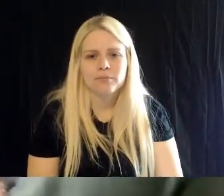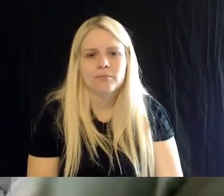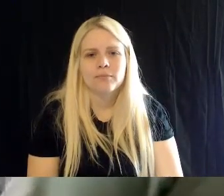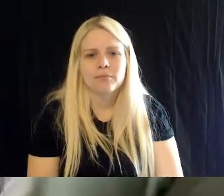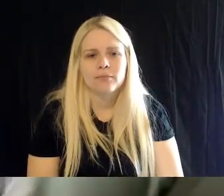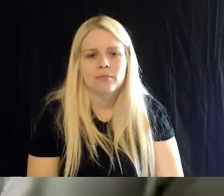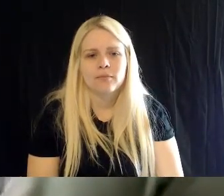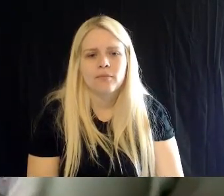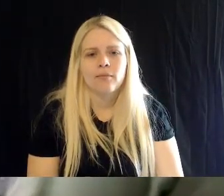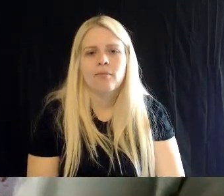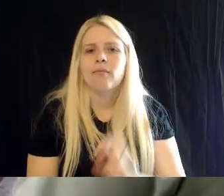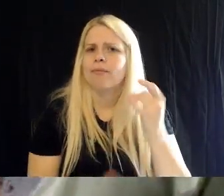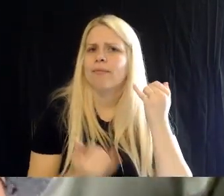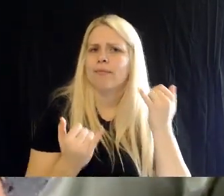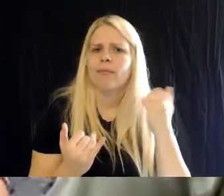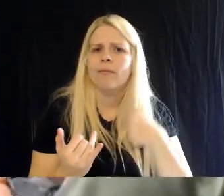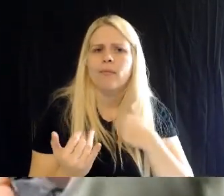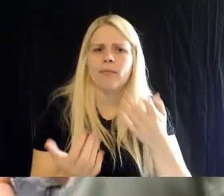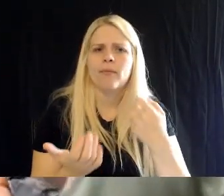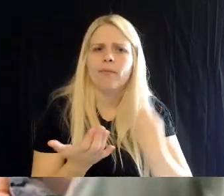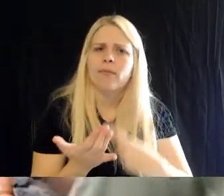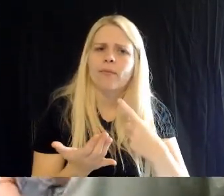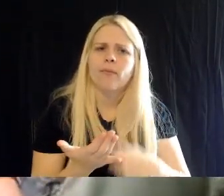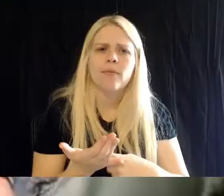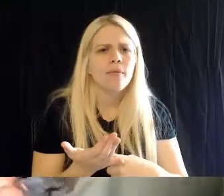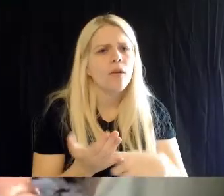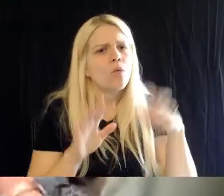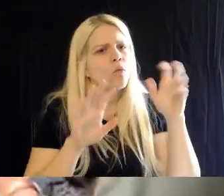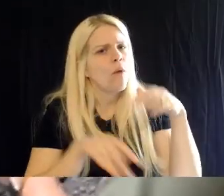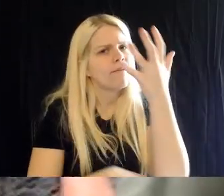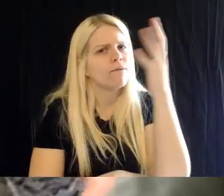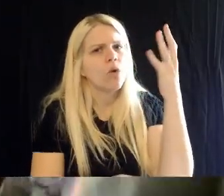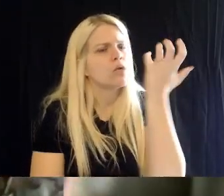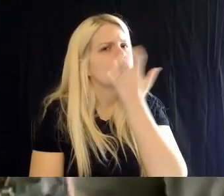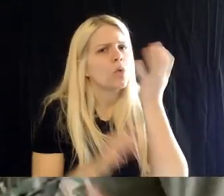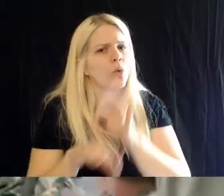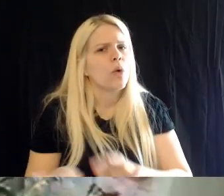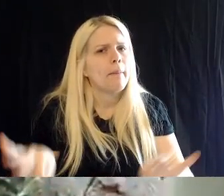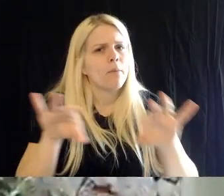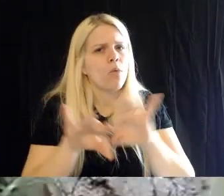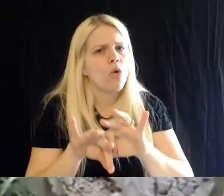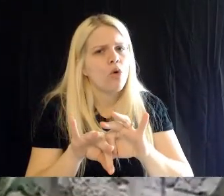Let's see, we can get Rory in here. There he comes.